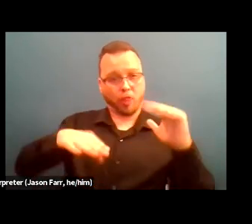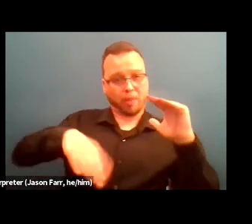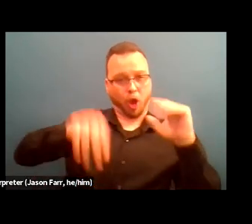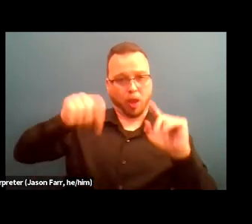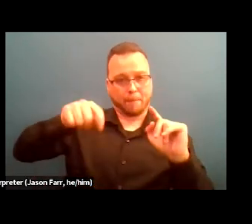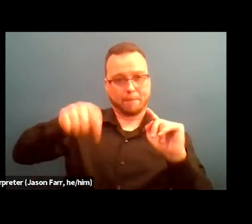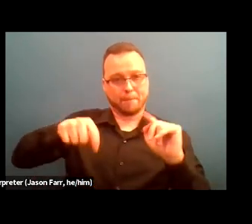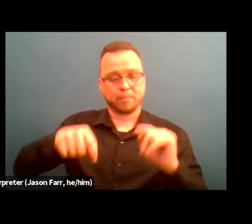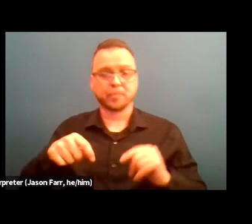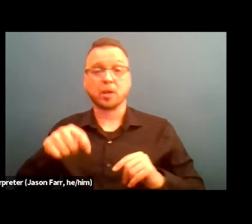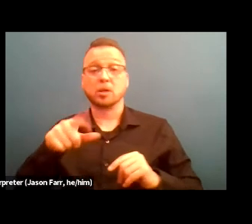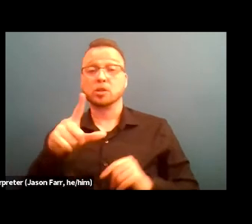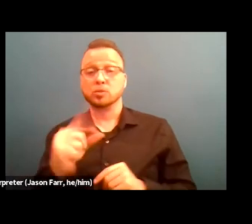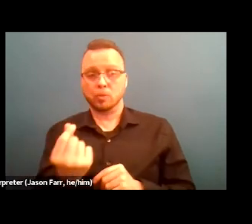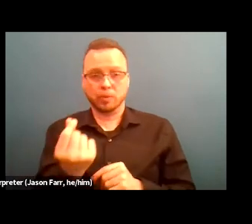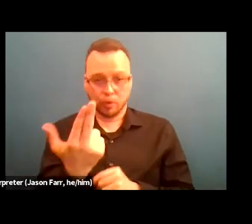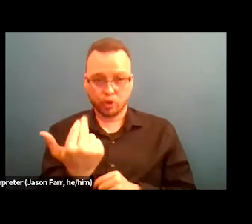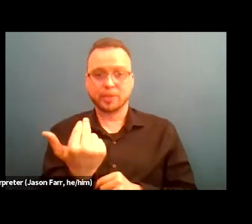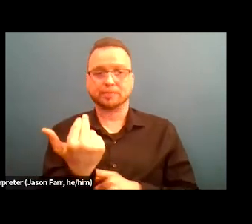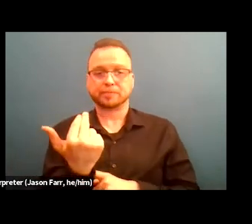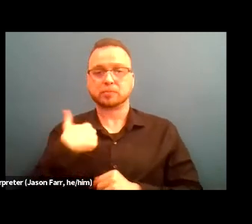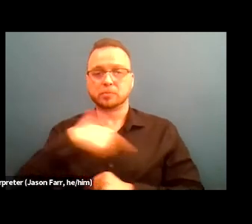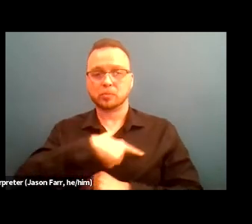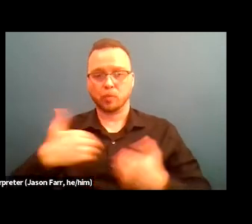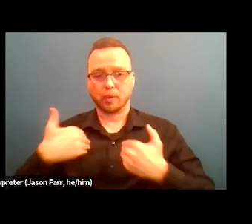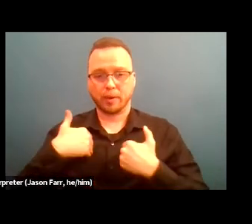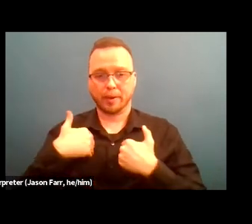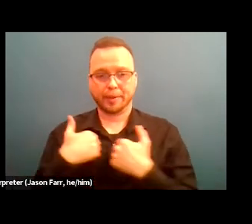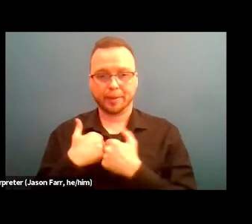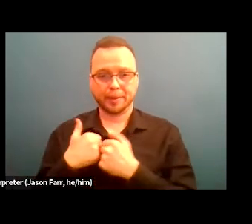But in 2013 we had, lemme pull this up here too.